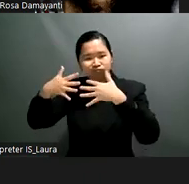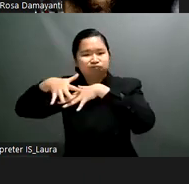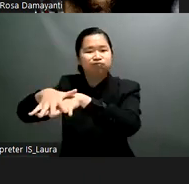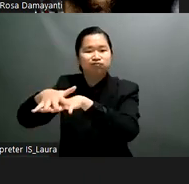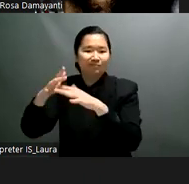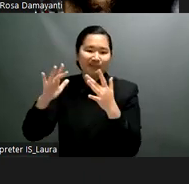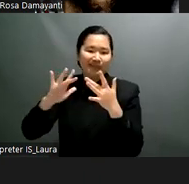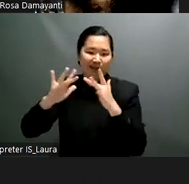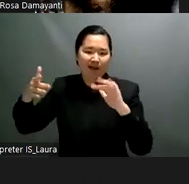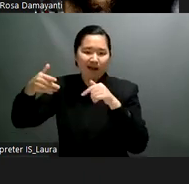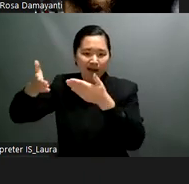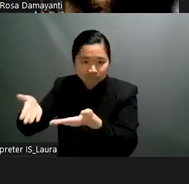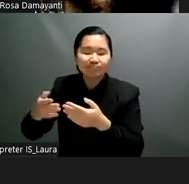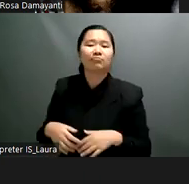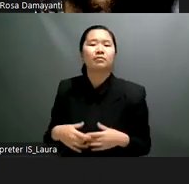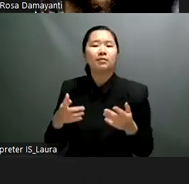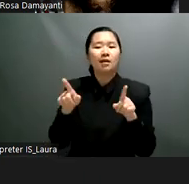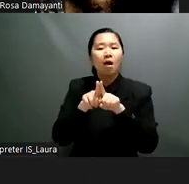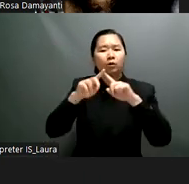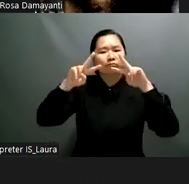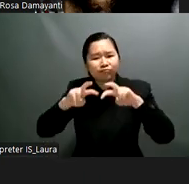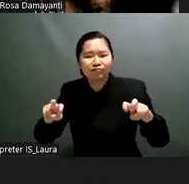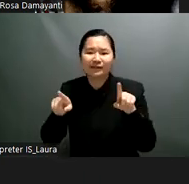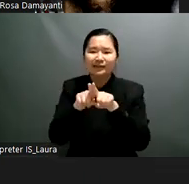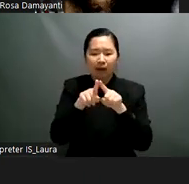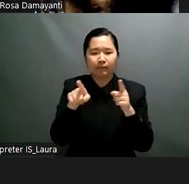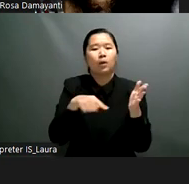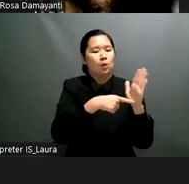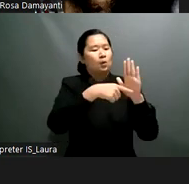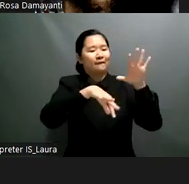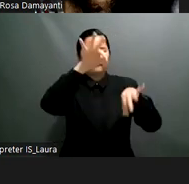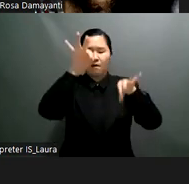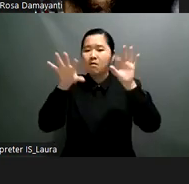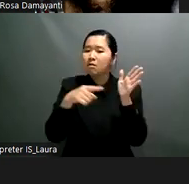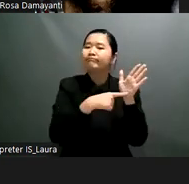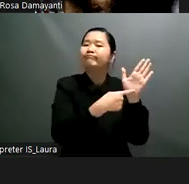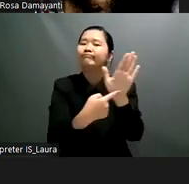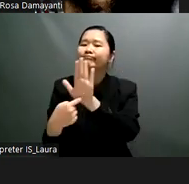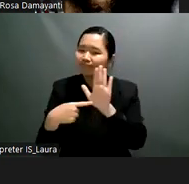if a student is to answer an online quiz and can only make an answer by moving the mouse